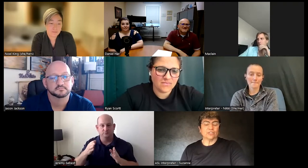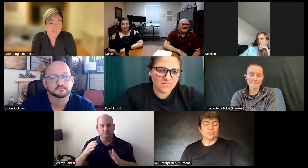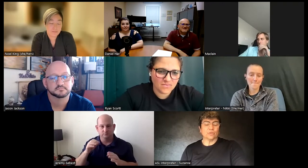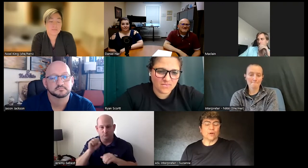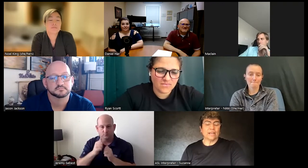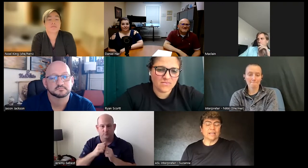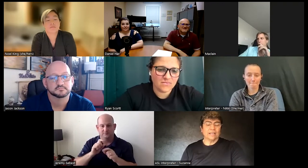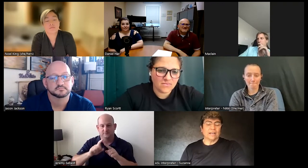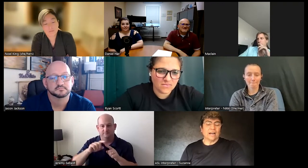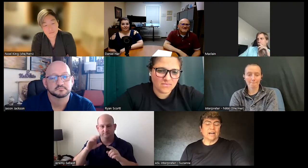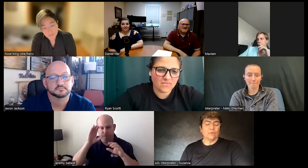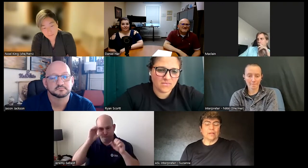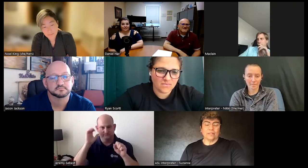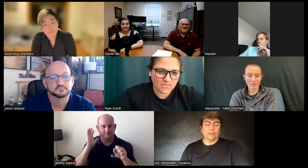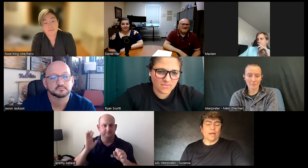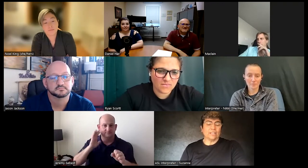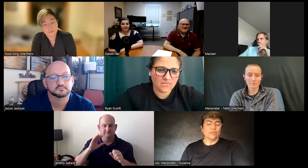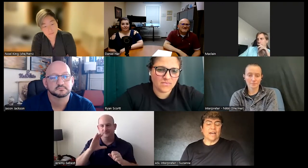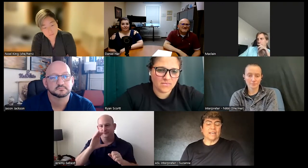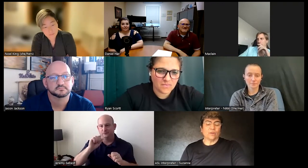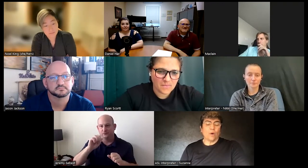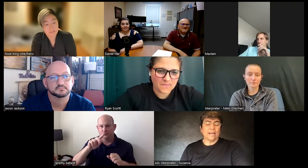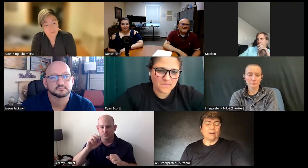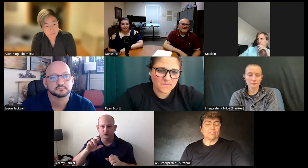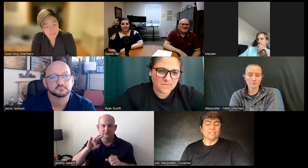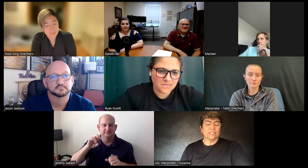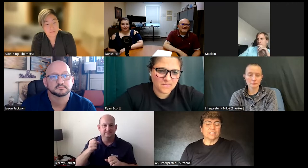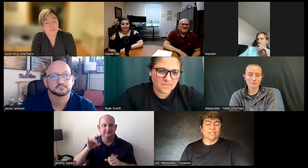lecturers were great uh you know I can do that in the White House